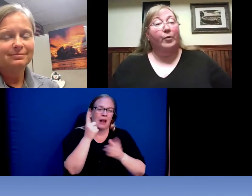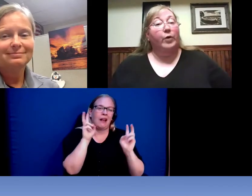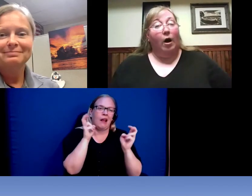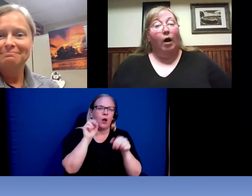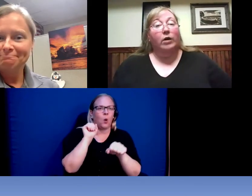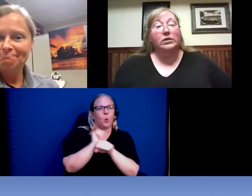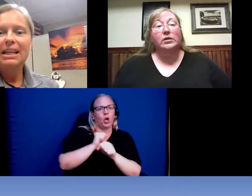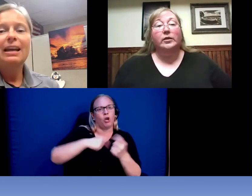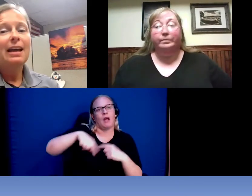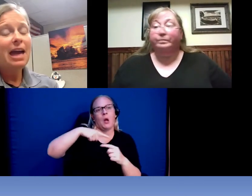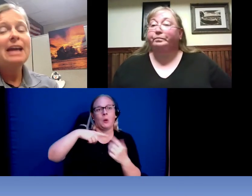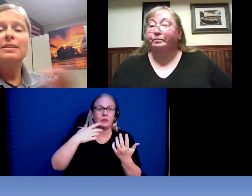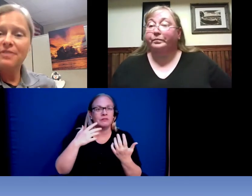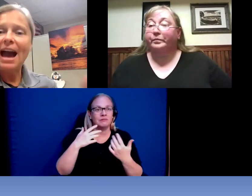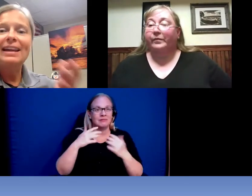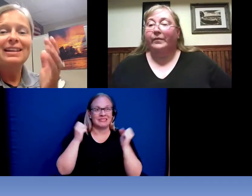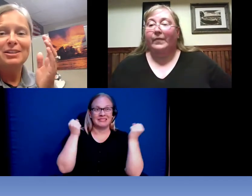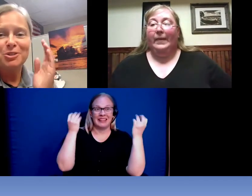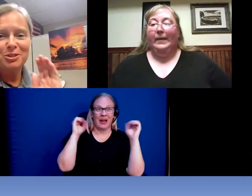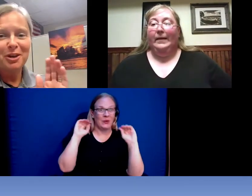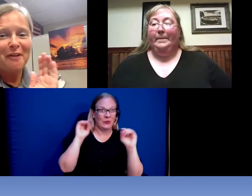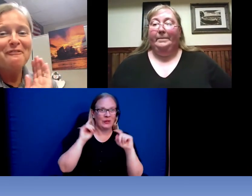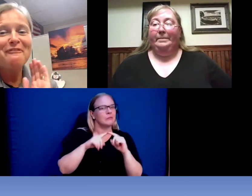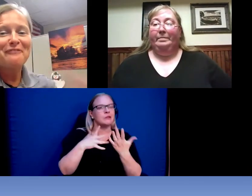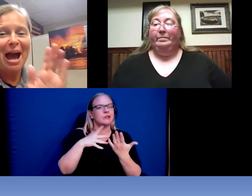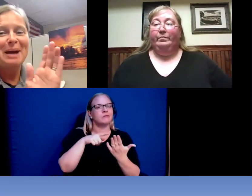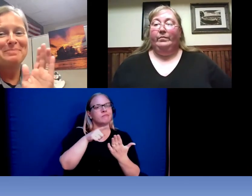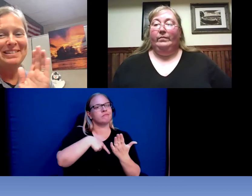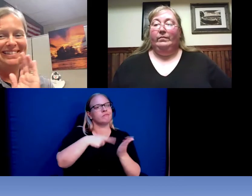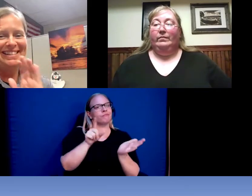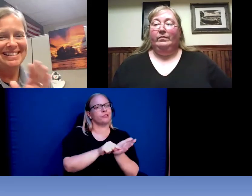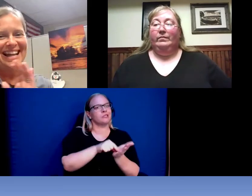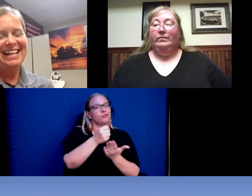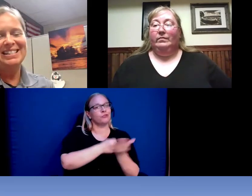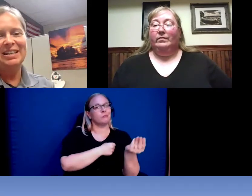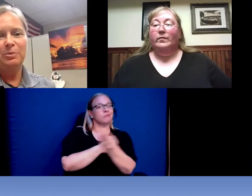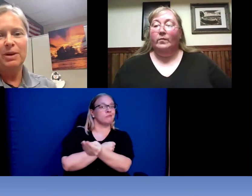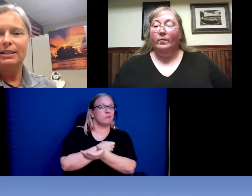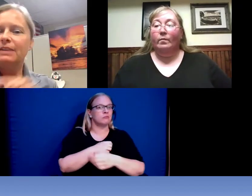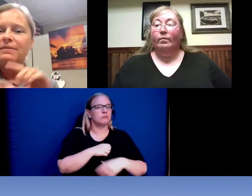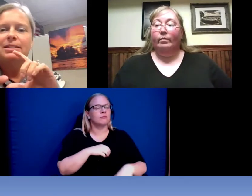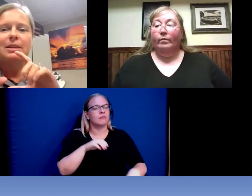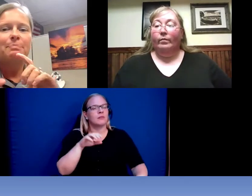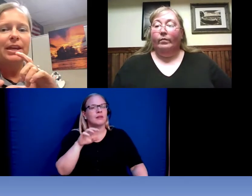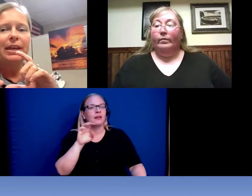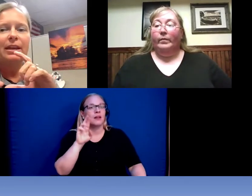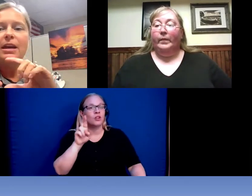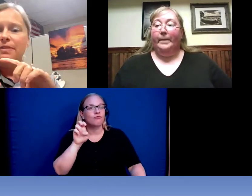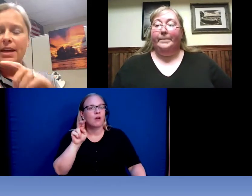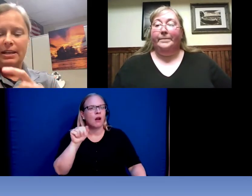protocols. >> Reanna: That is a fabulous idea right there. Even something that